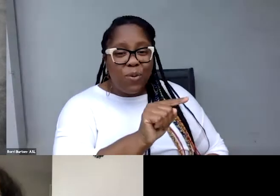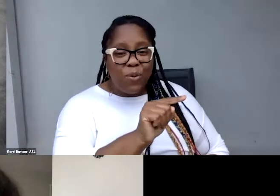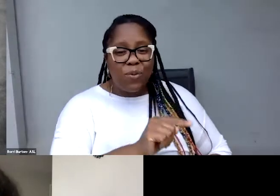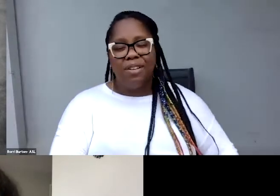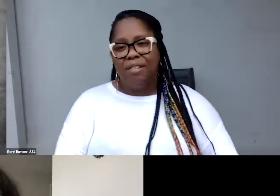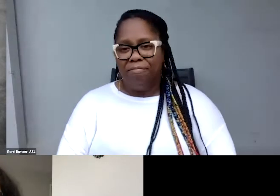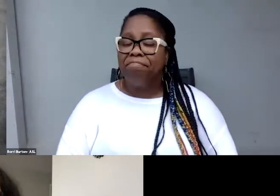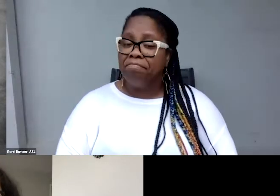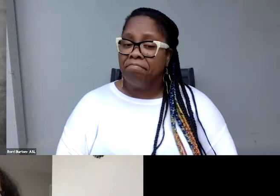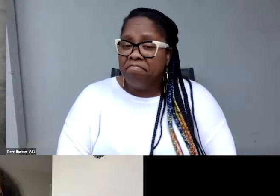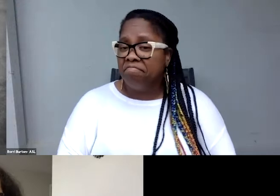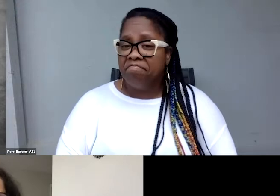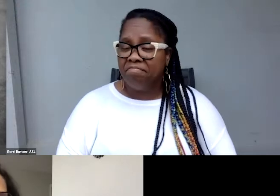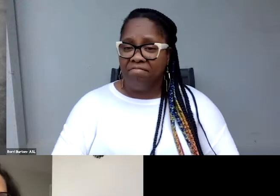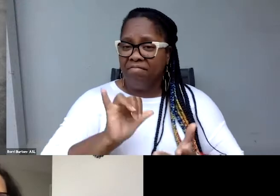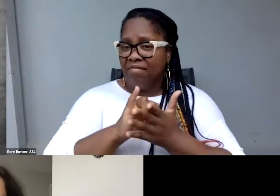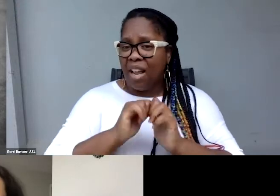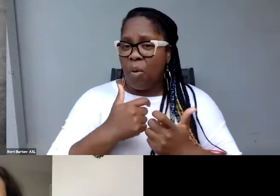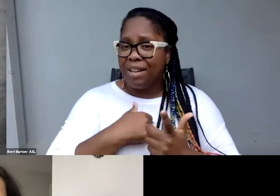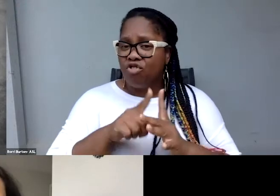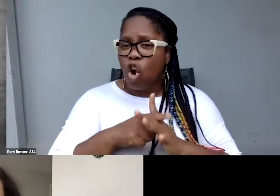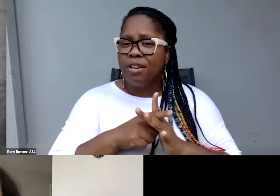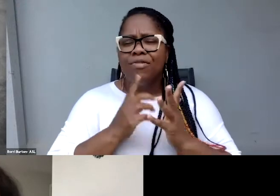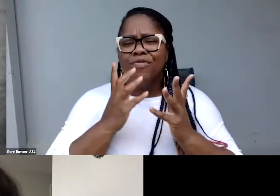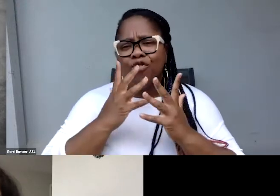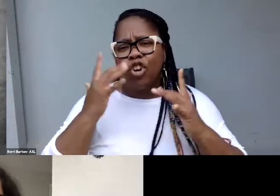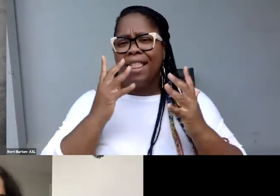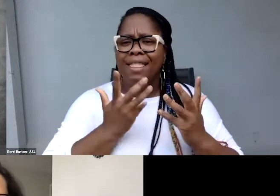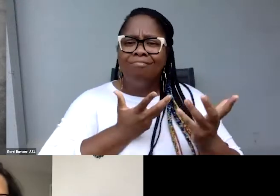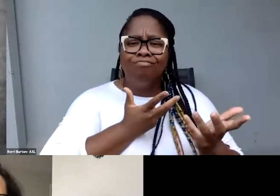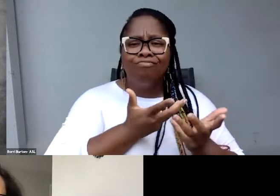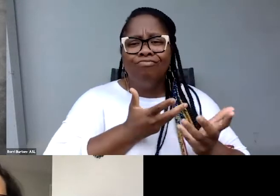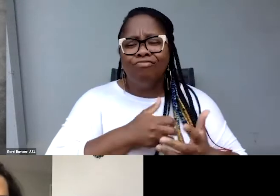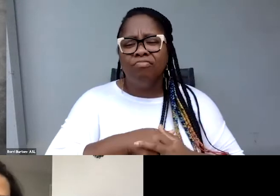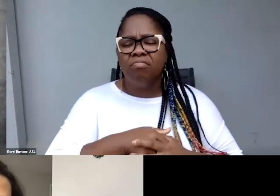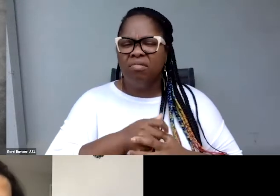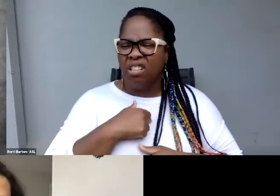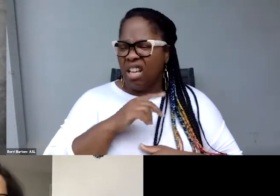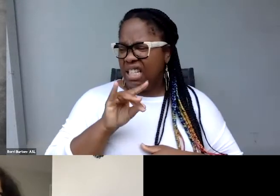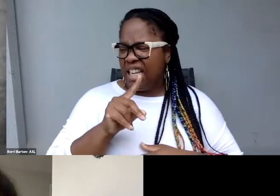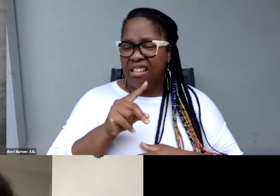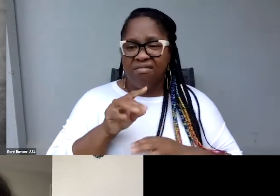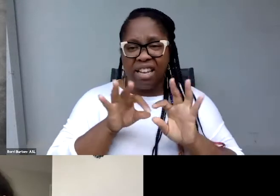And just started, and just had a friendly little interaction. I think I did maybe 200 trailers. I'm not finished.